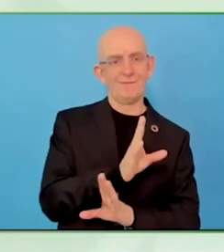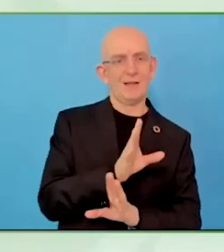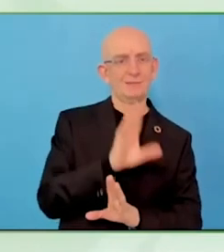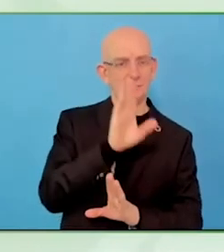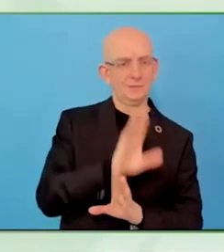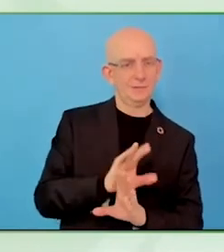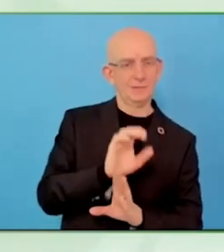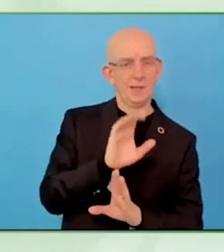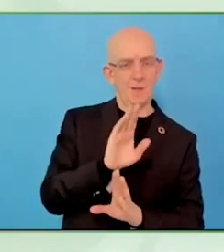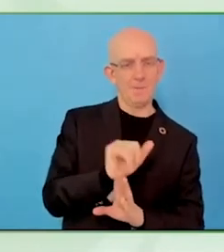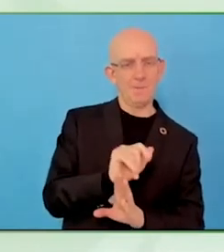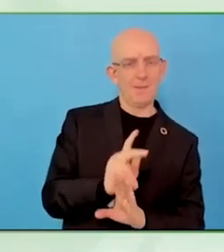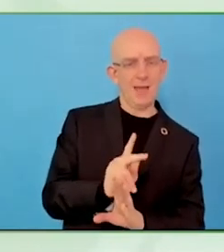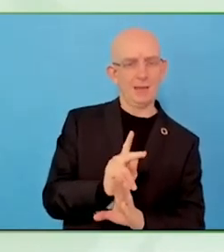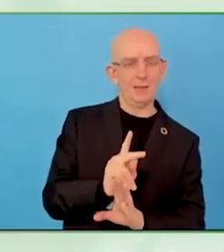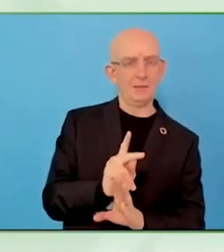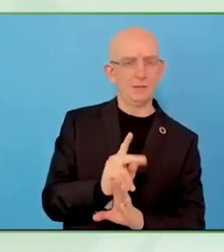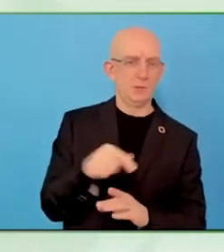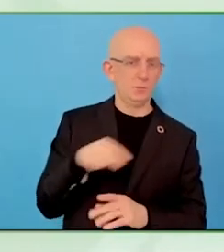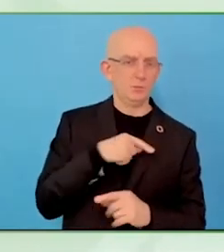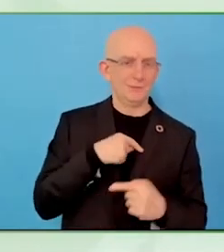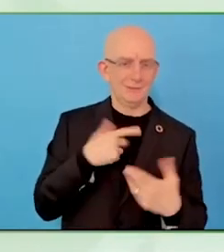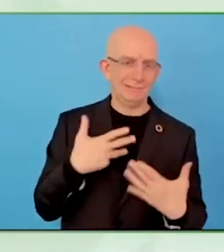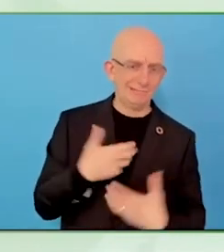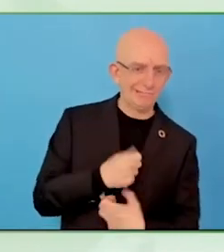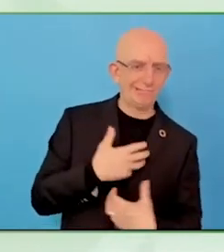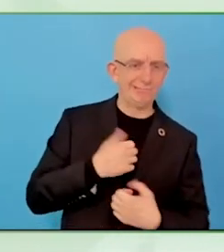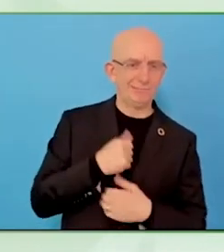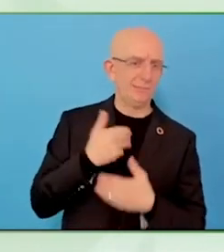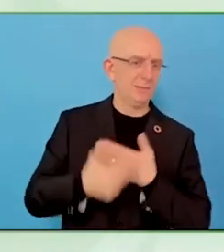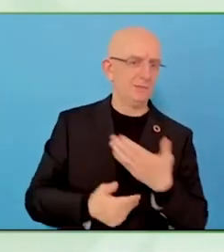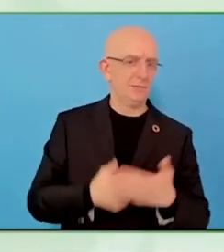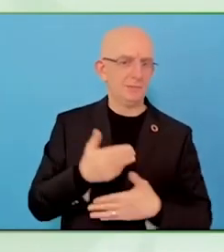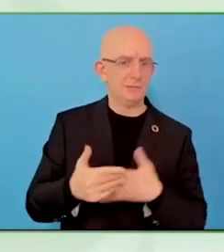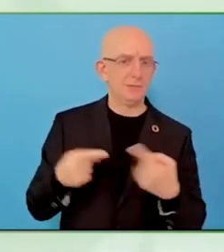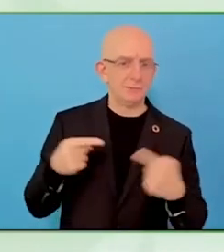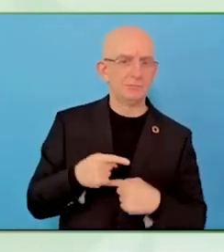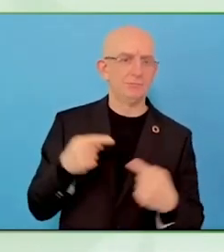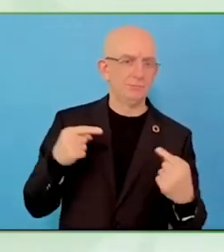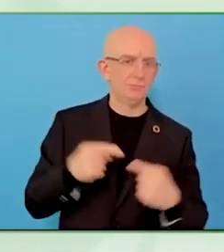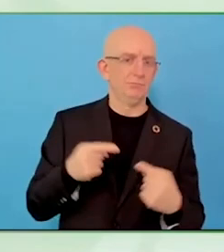It is not only enough to fight for basic needs, all of us as humans